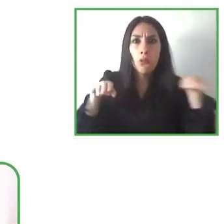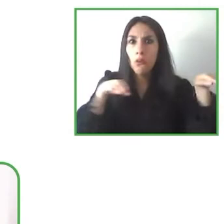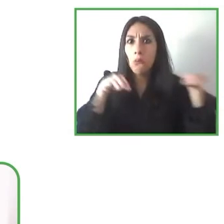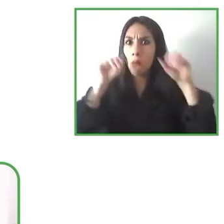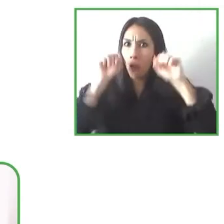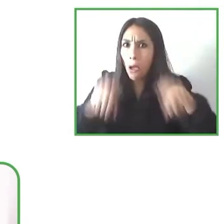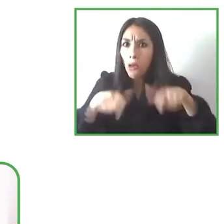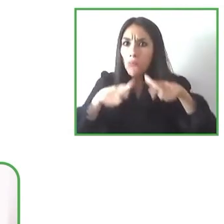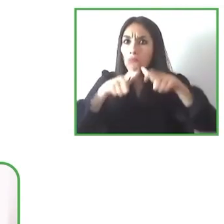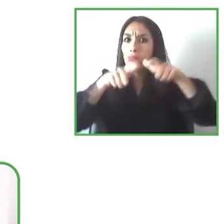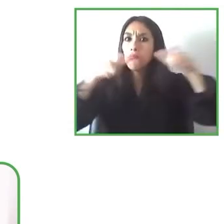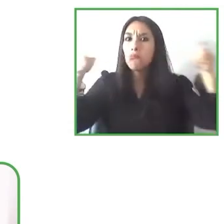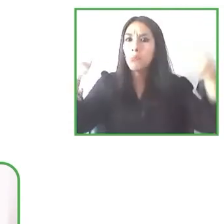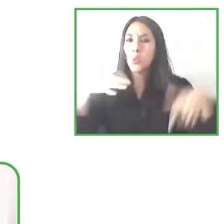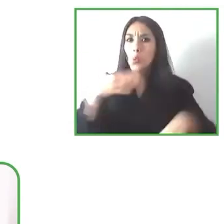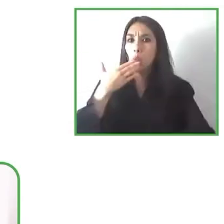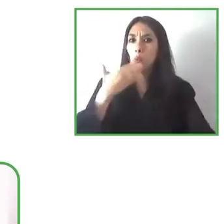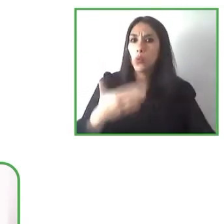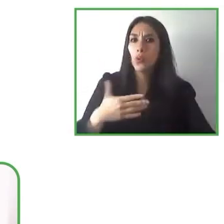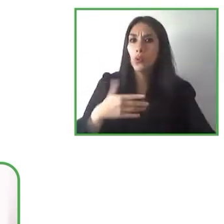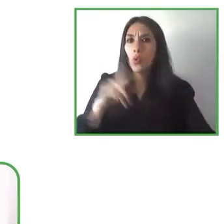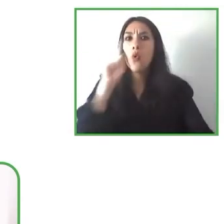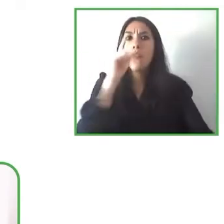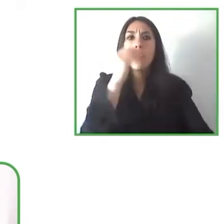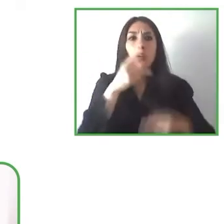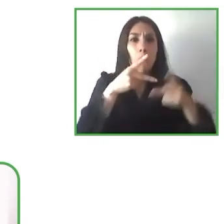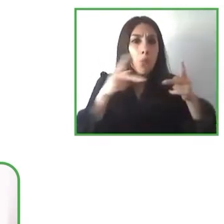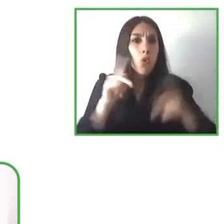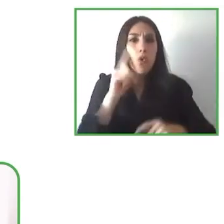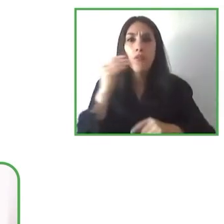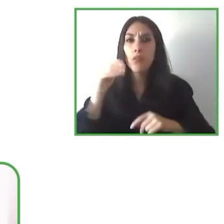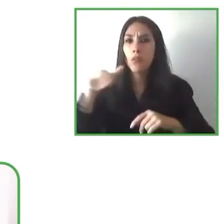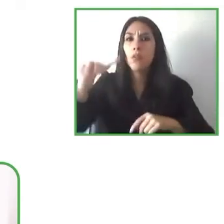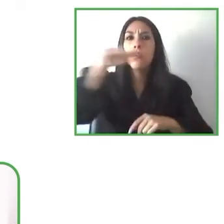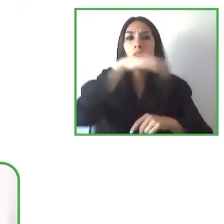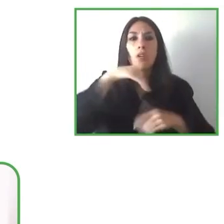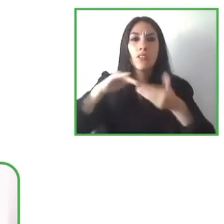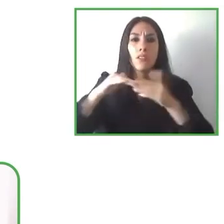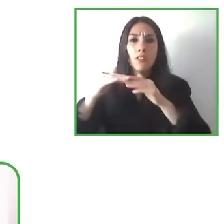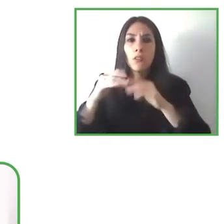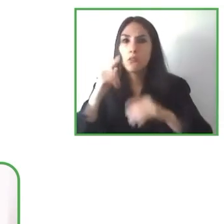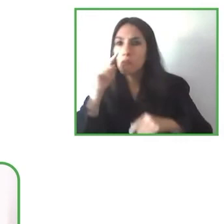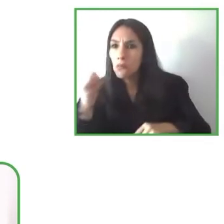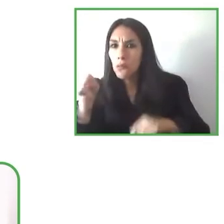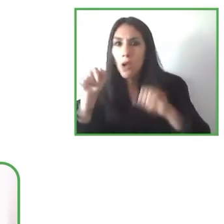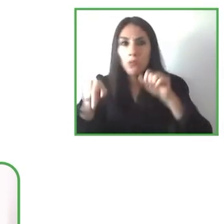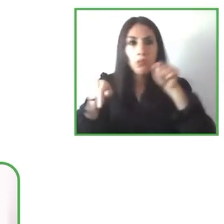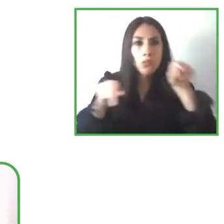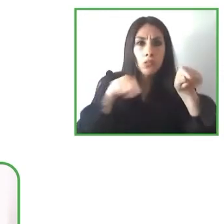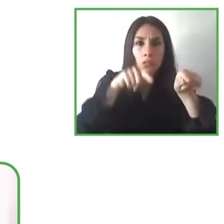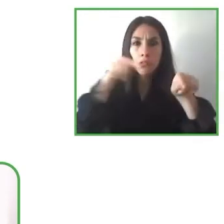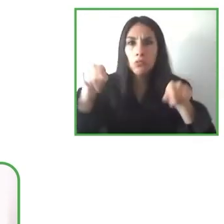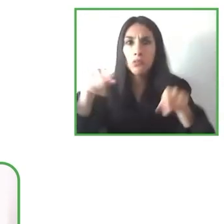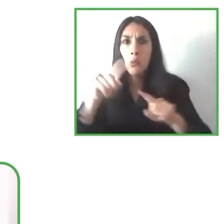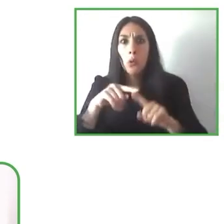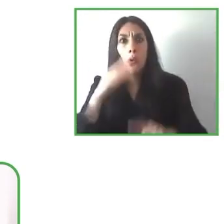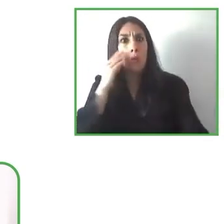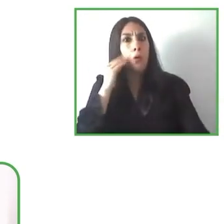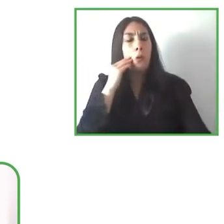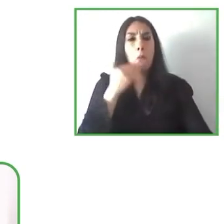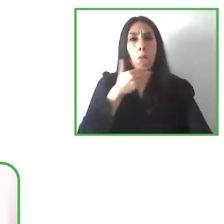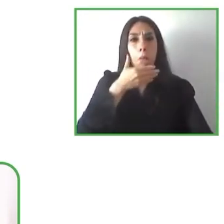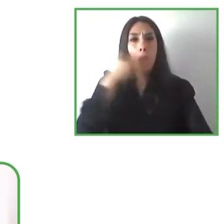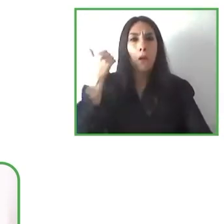the spots are the in-context information to improve the user experience. Thank you so much